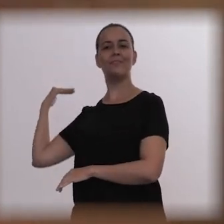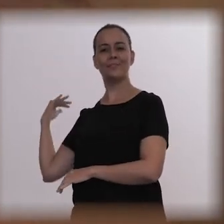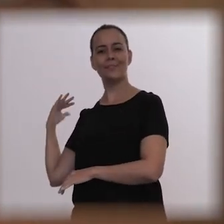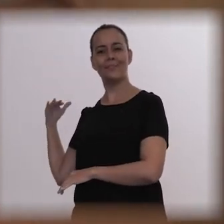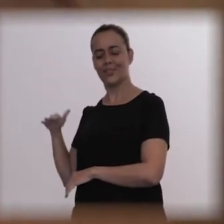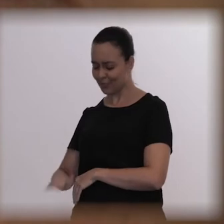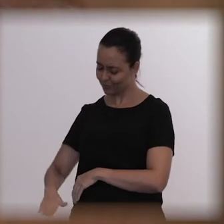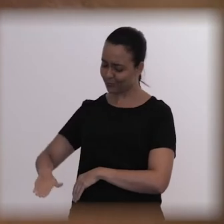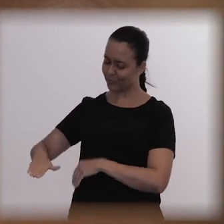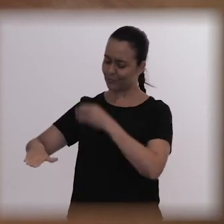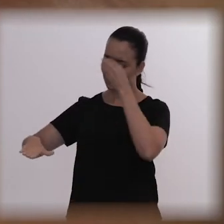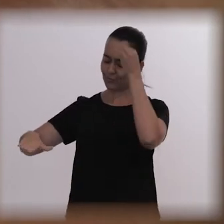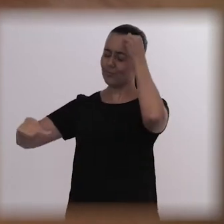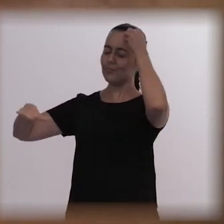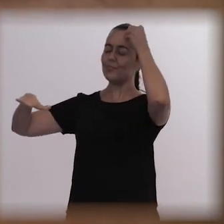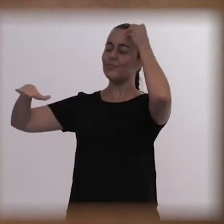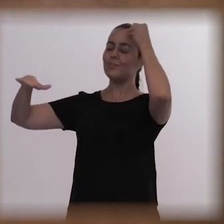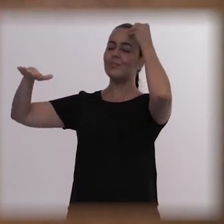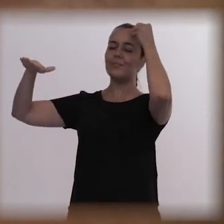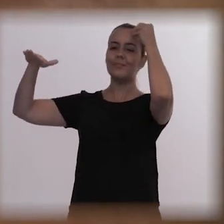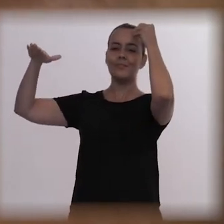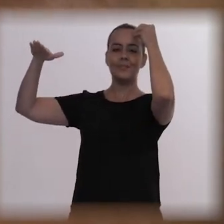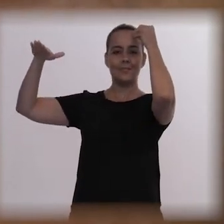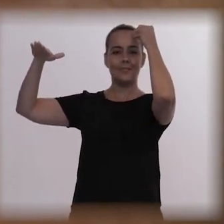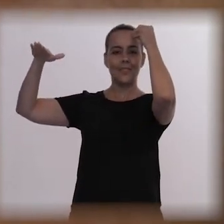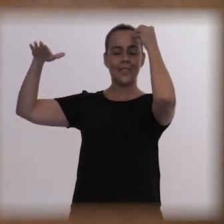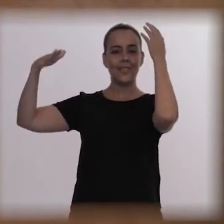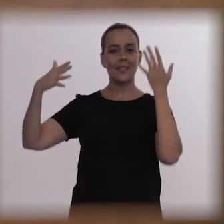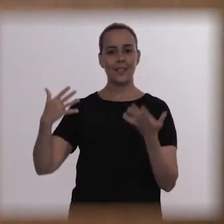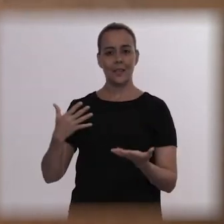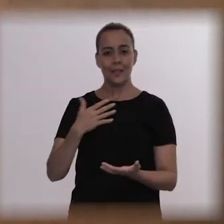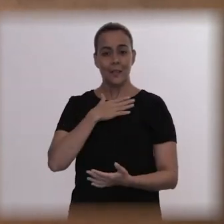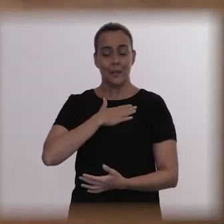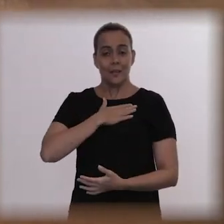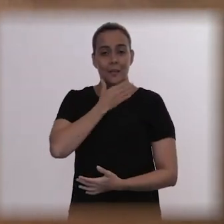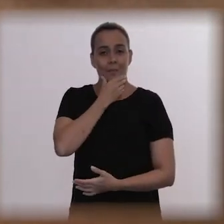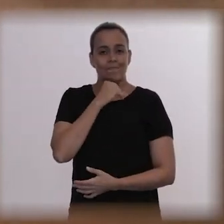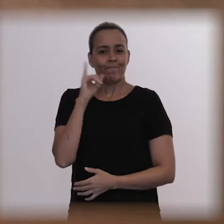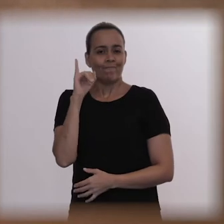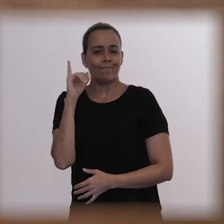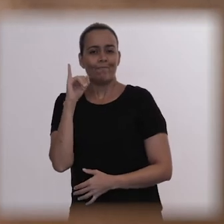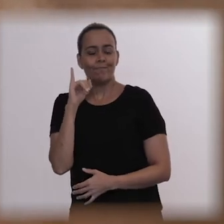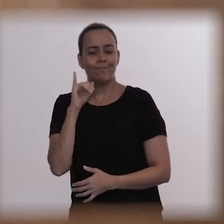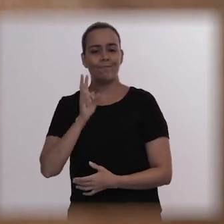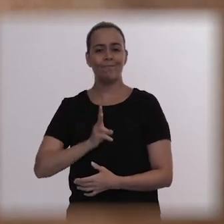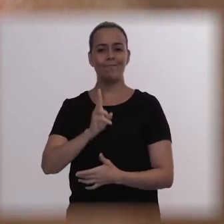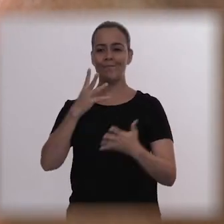he is shining, he is… He was very alive, very creative,